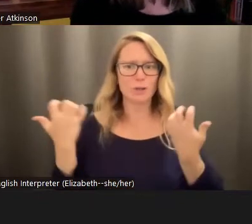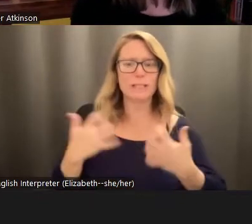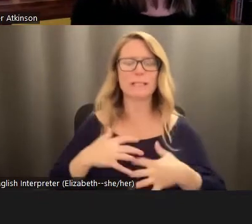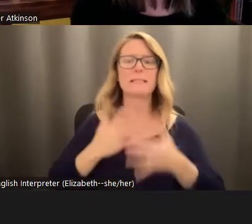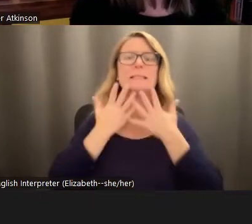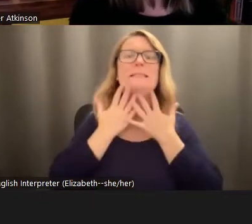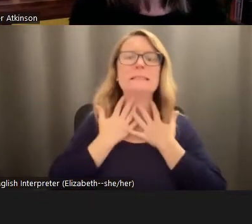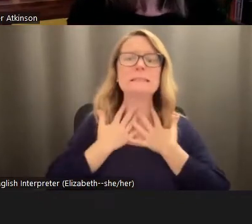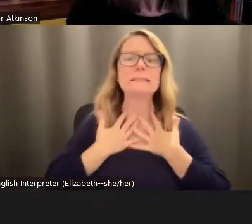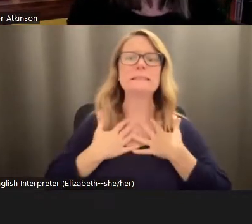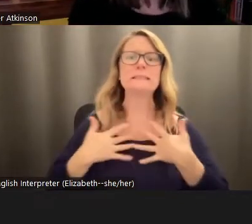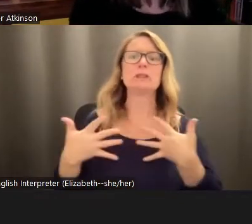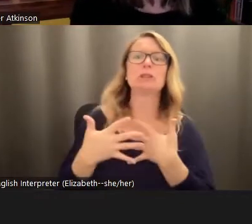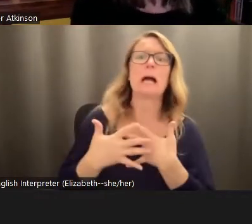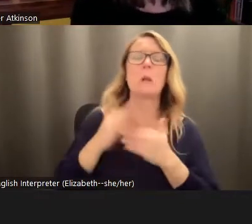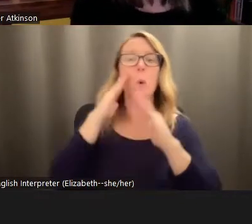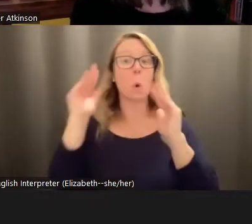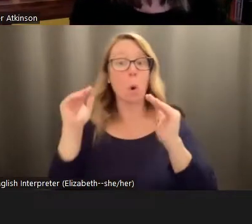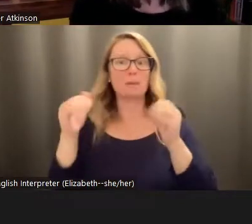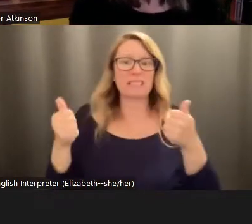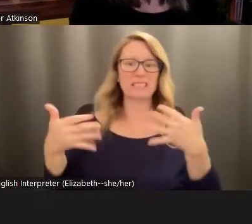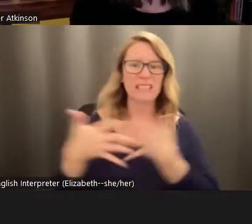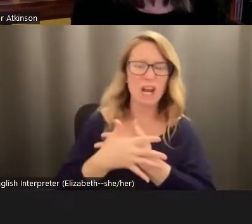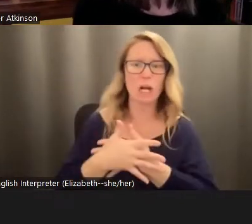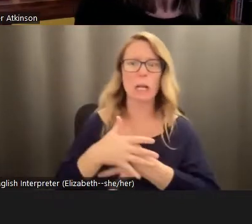dread and hope, scared, claustrophobic, helpless,